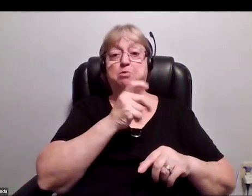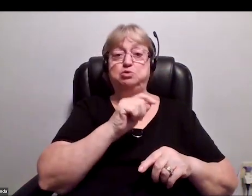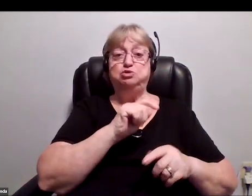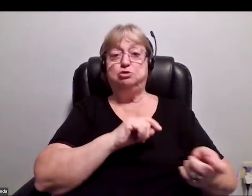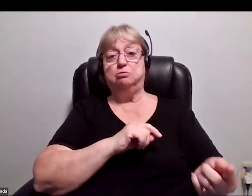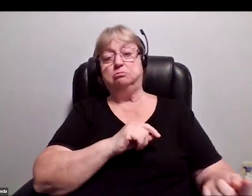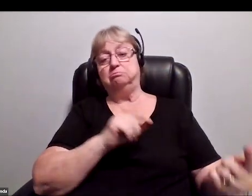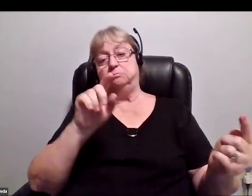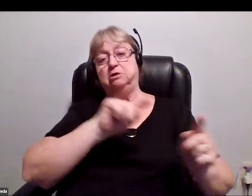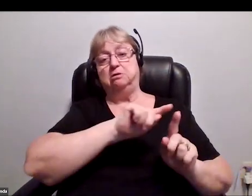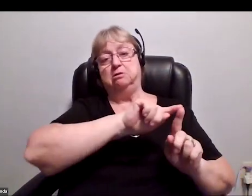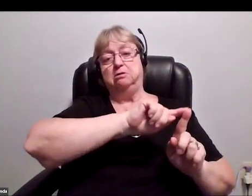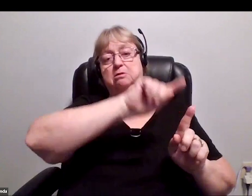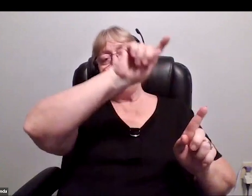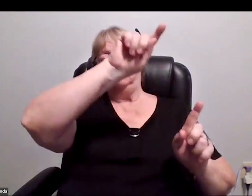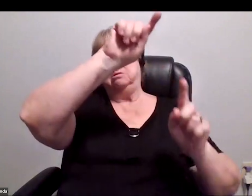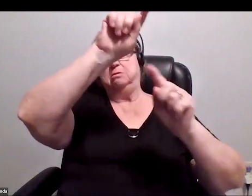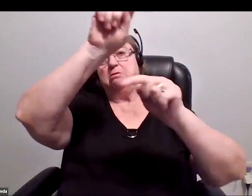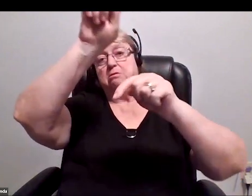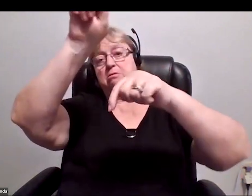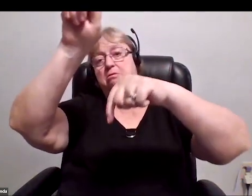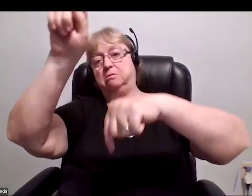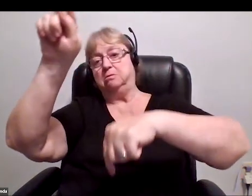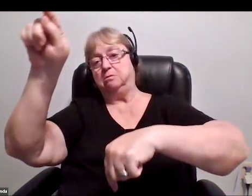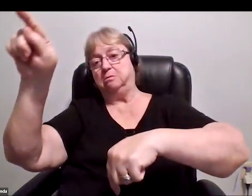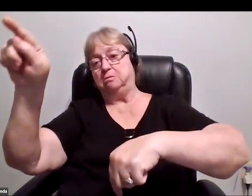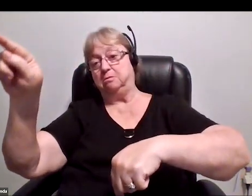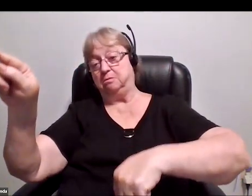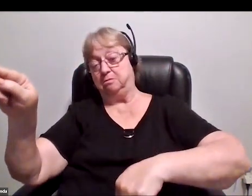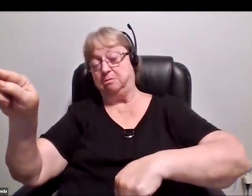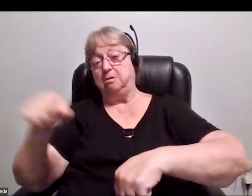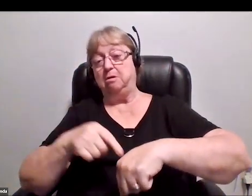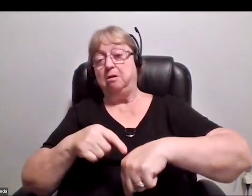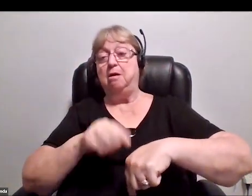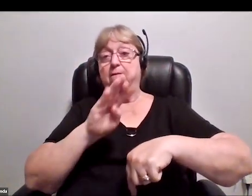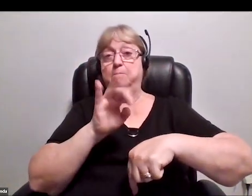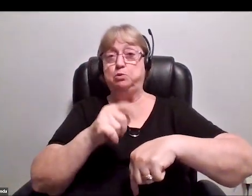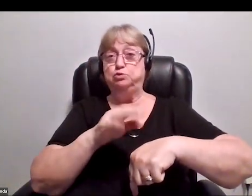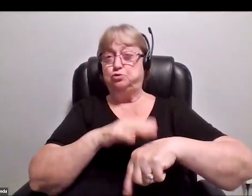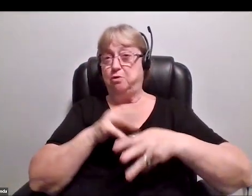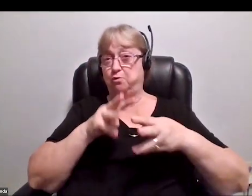comes back and lands on a landing pad. In fact, on the way down, because our capsule is rotating,